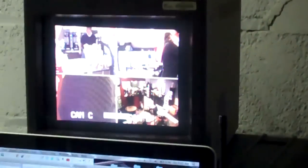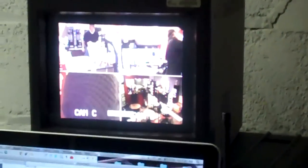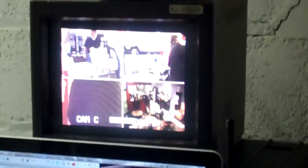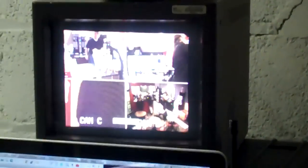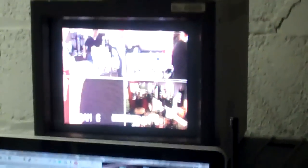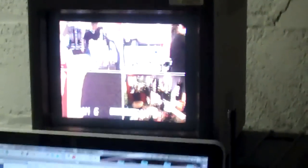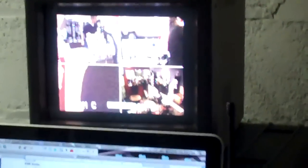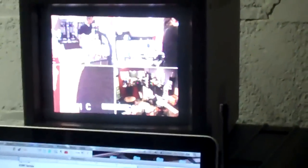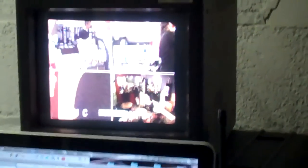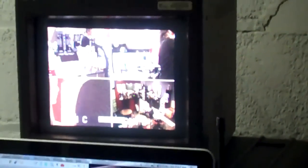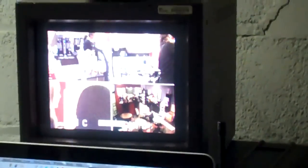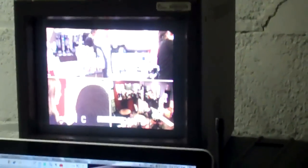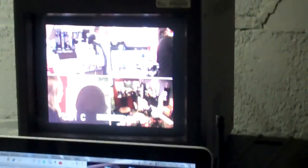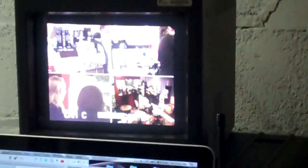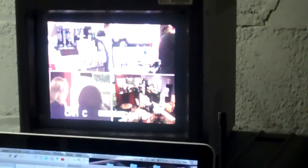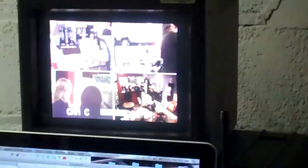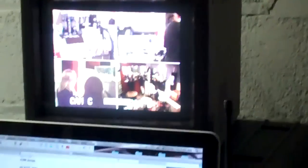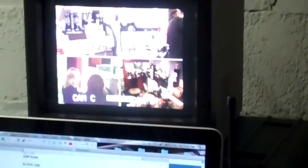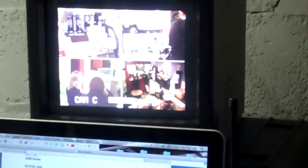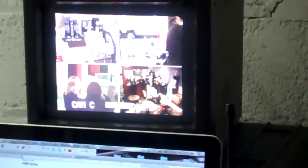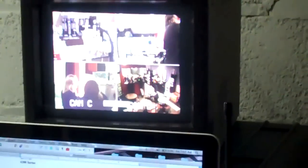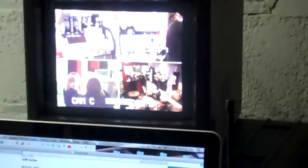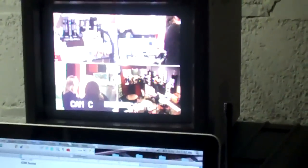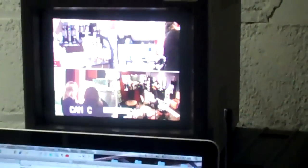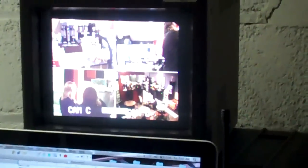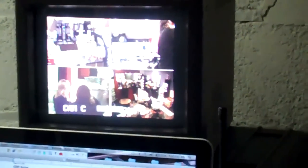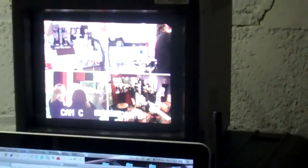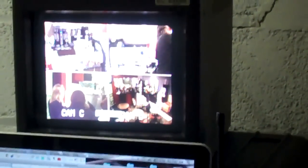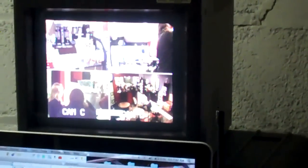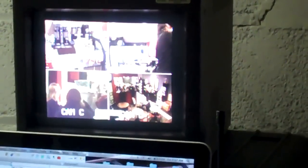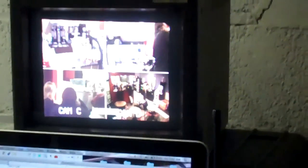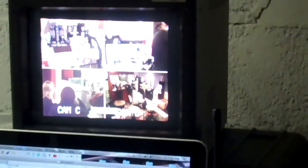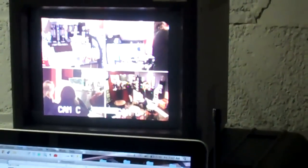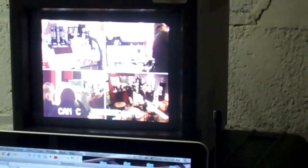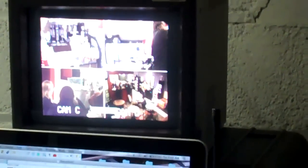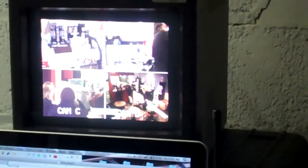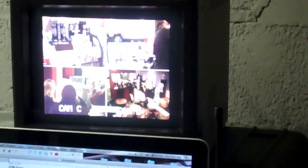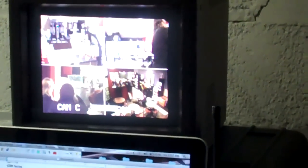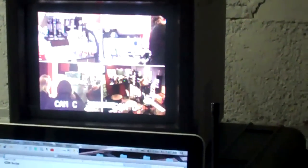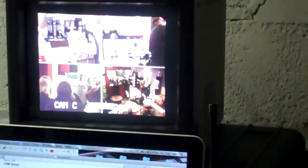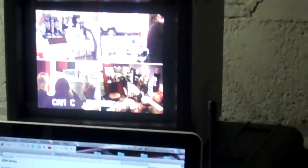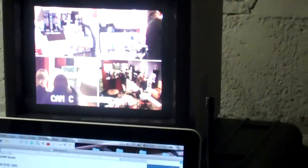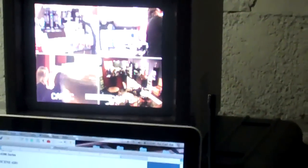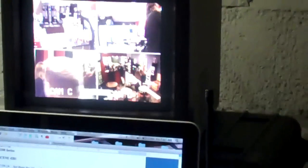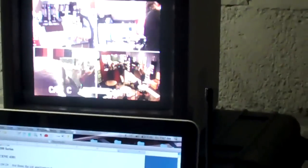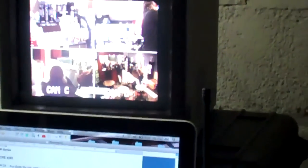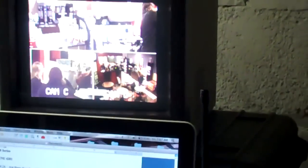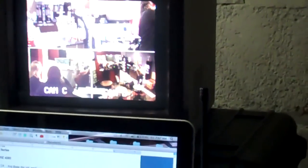I need a job application. Yes! Who is it for? I'm applying for a job.